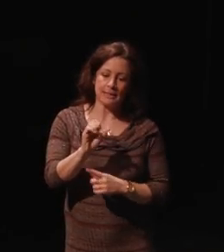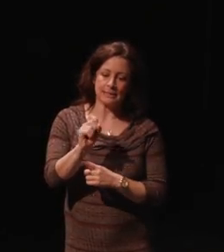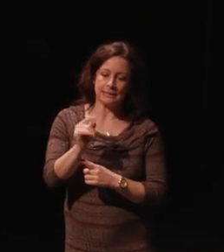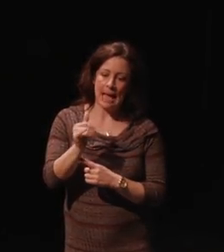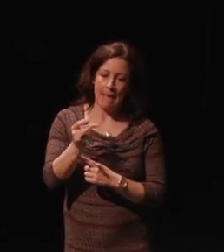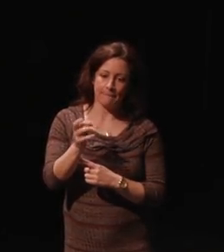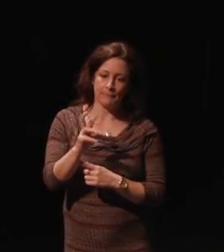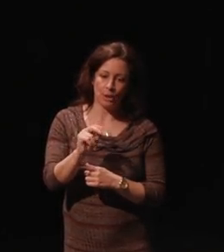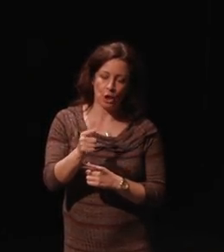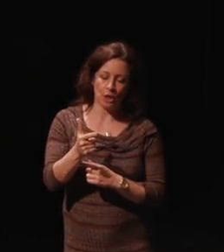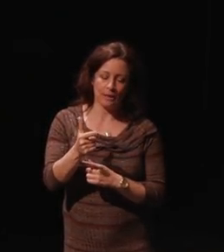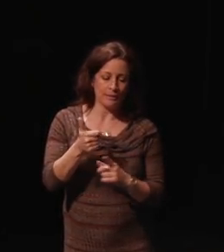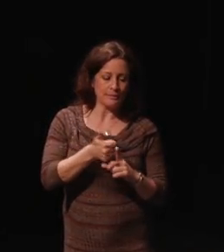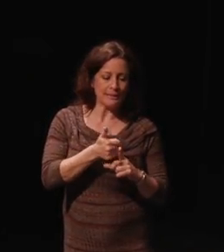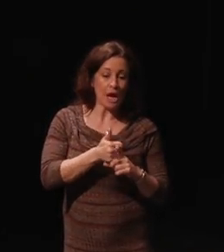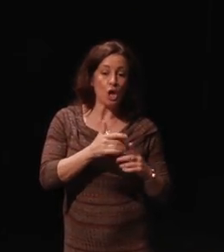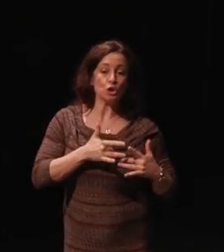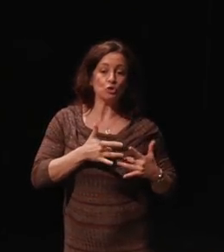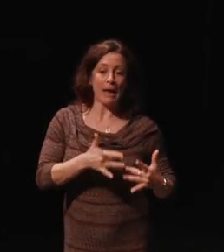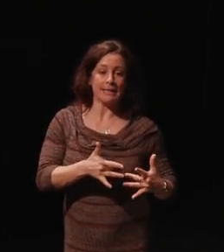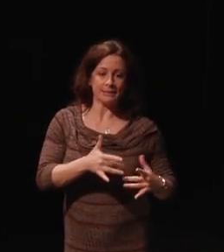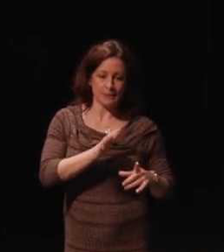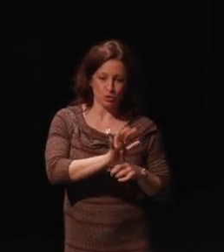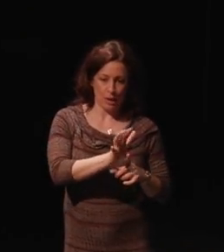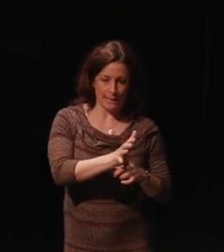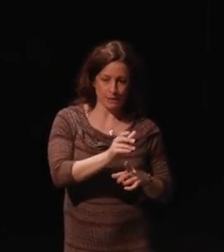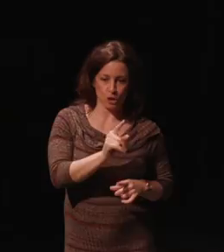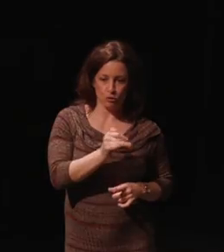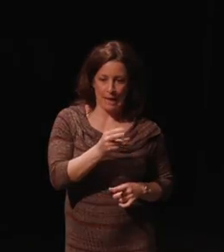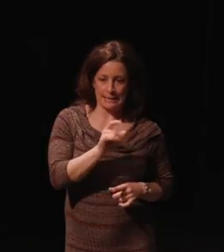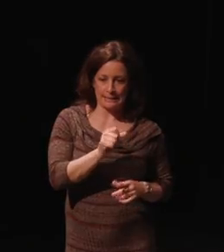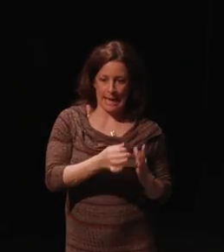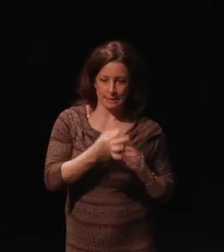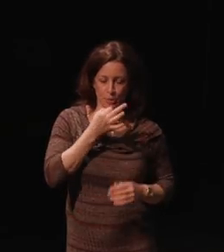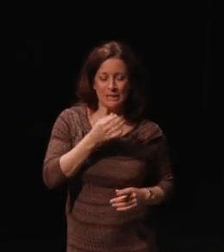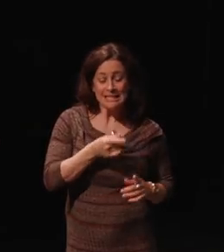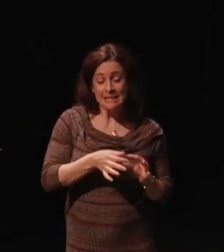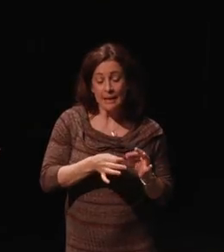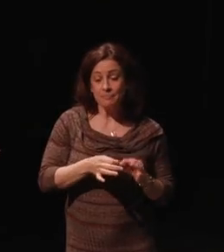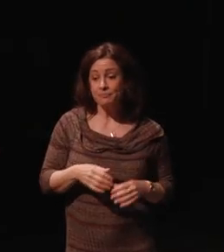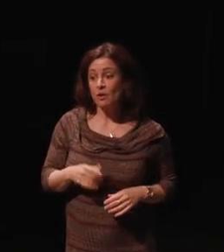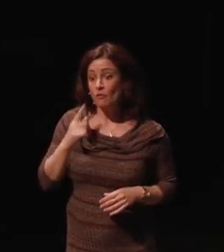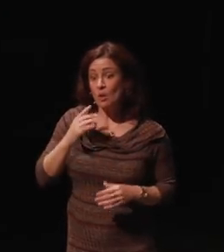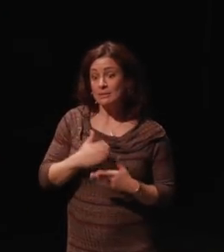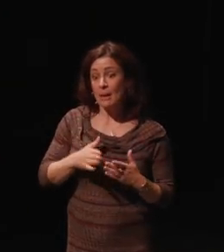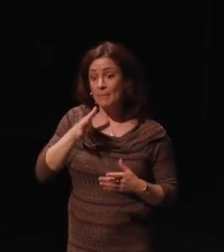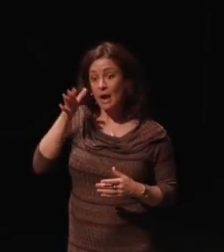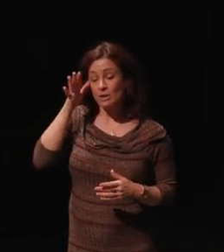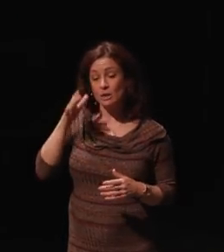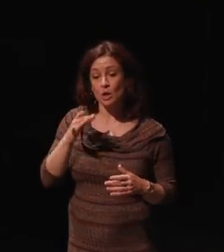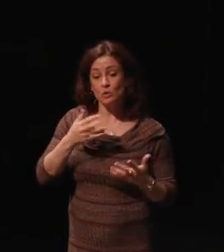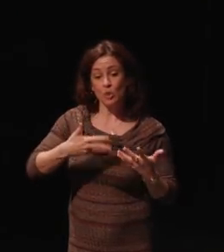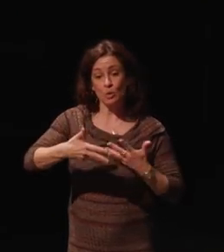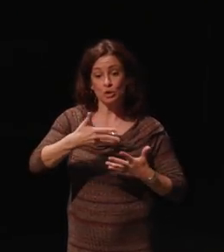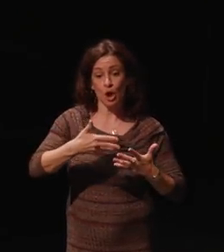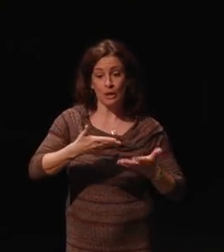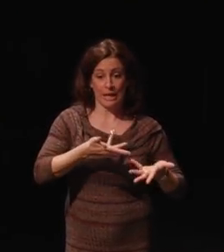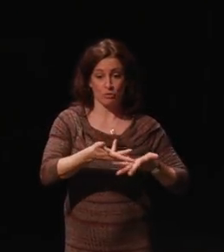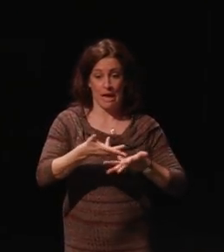but what he said is for some parents the social aspect may eventually actually have a positive effect and that's directed to all the parents